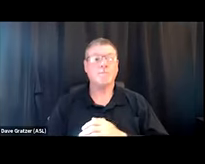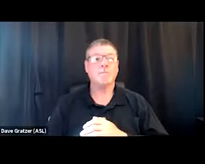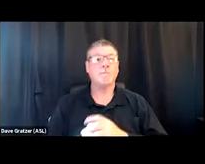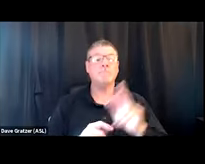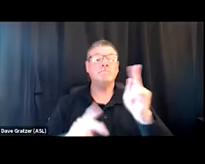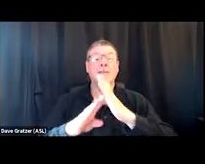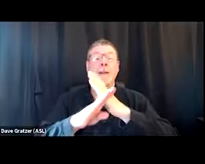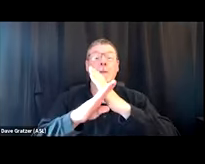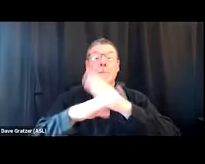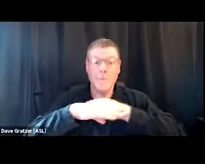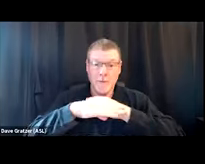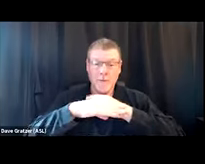to get this life-saving medication.